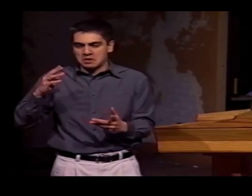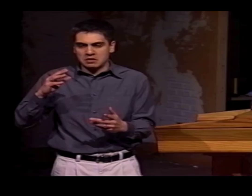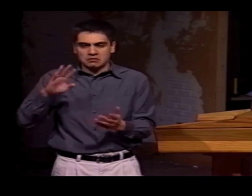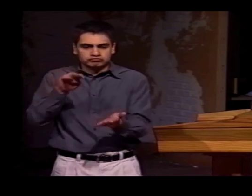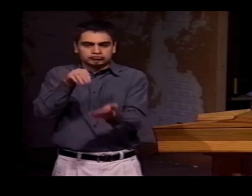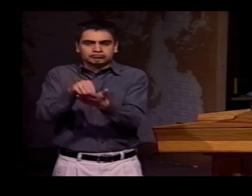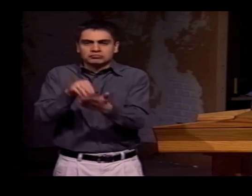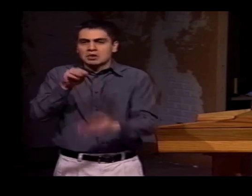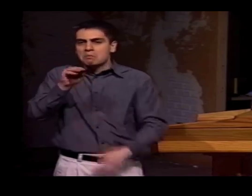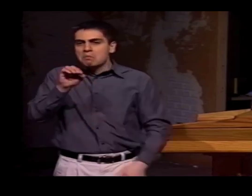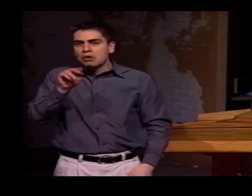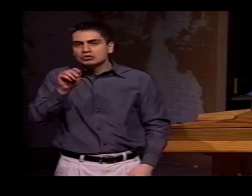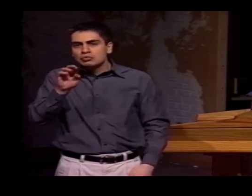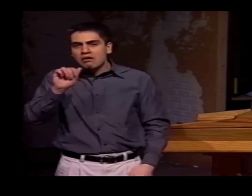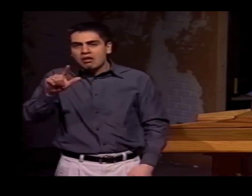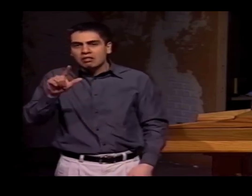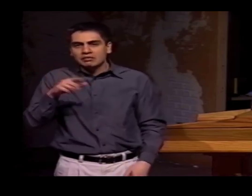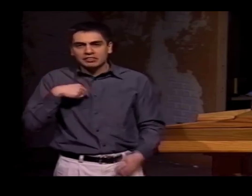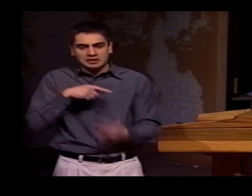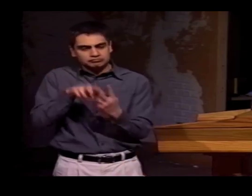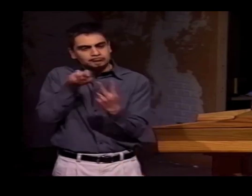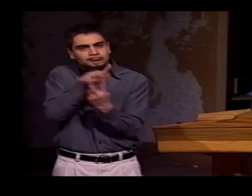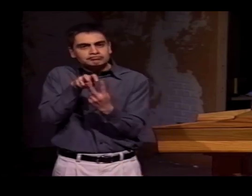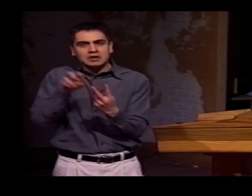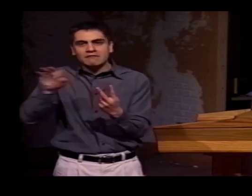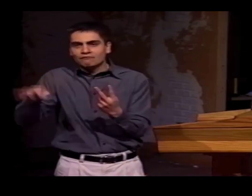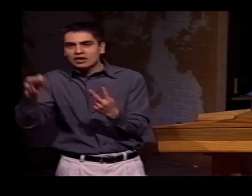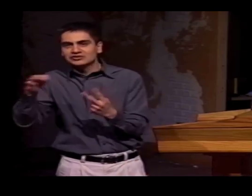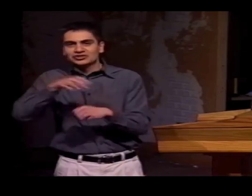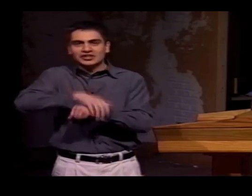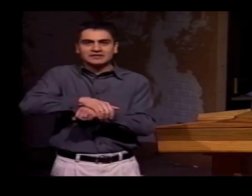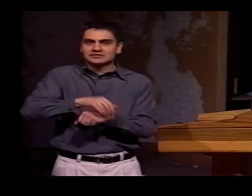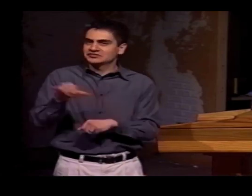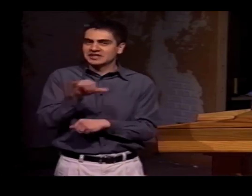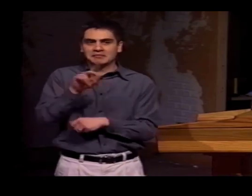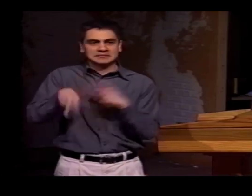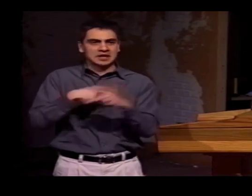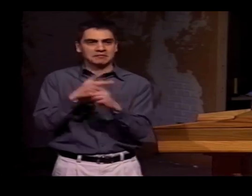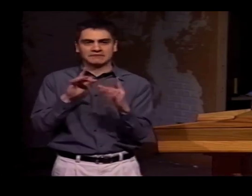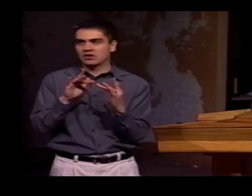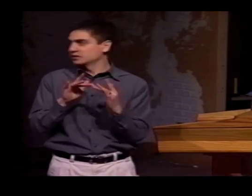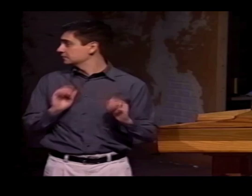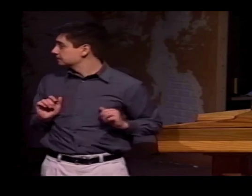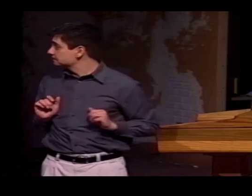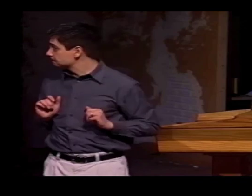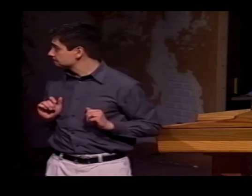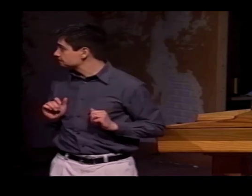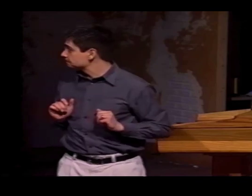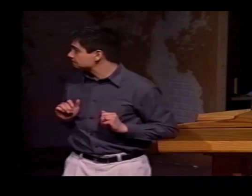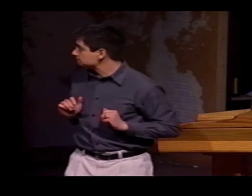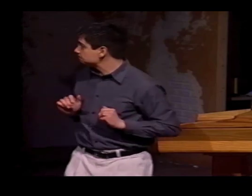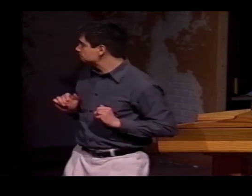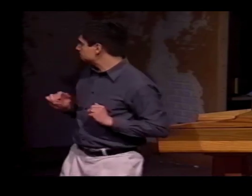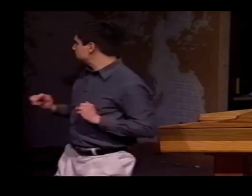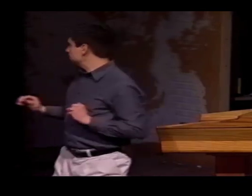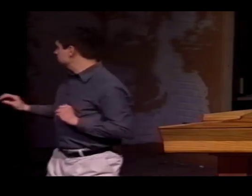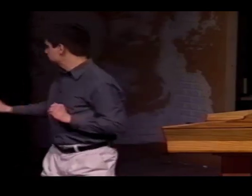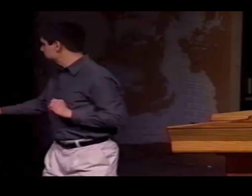THAT HAVE BEEN DONE IN THE PAST WITH...SPOKEN LANGUAGES. LIKE, FOR EXAMPLE, IN MONTREAL, THEY STUDIED FRENCH AND ENGLISH